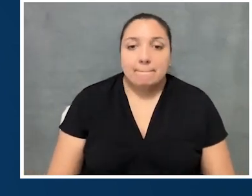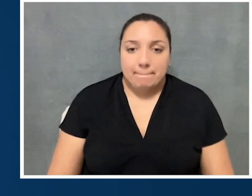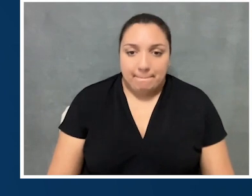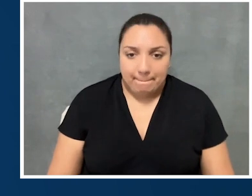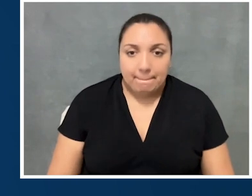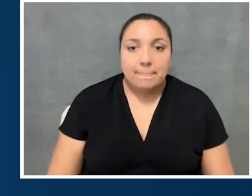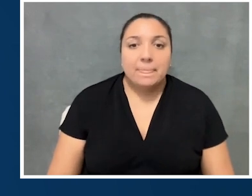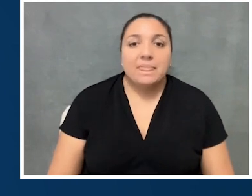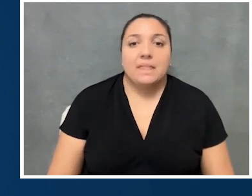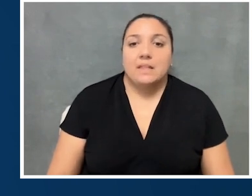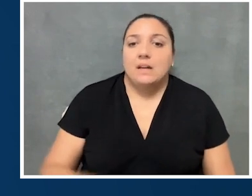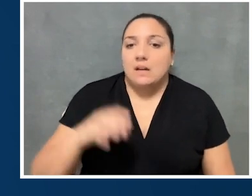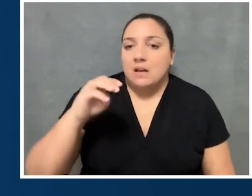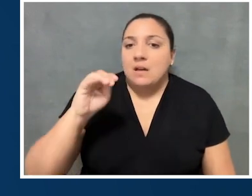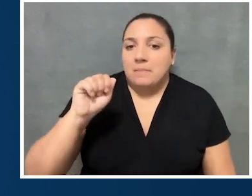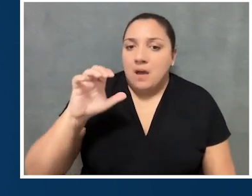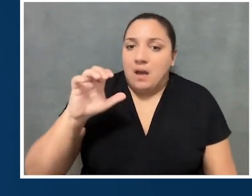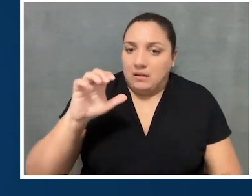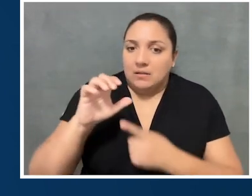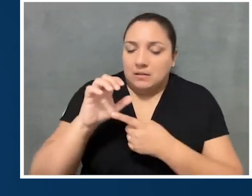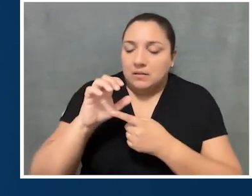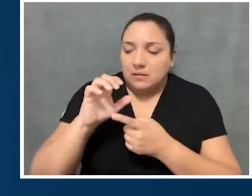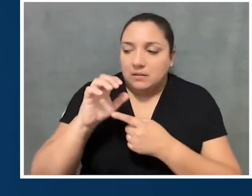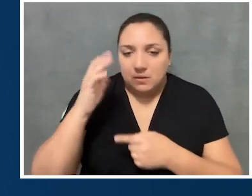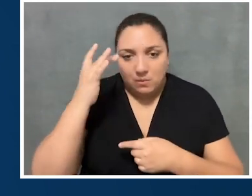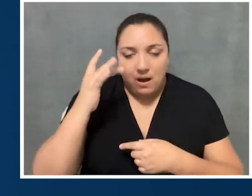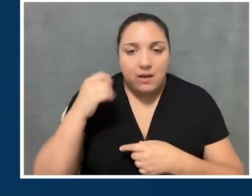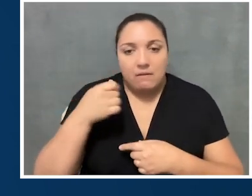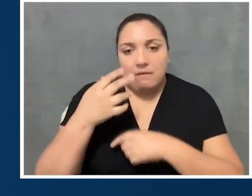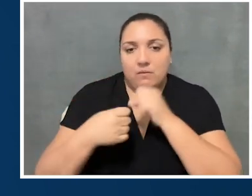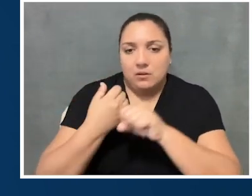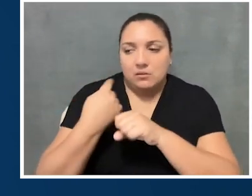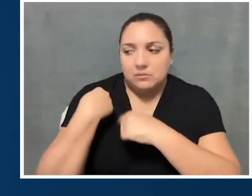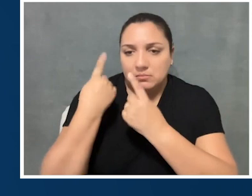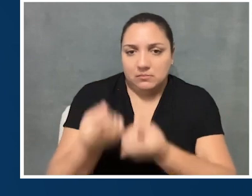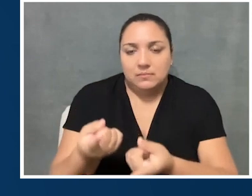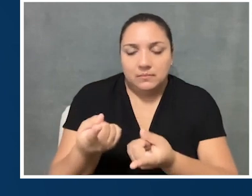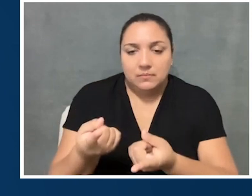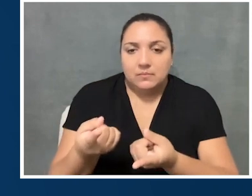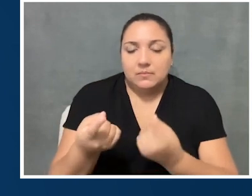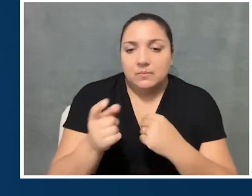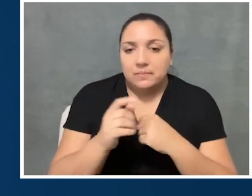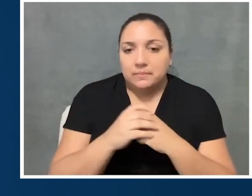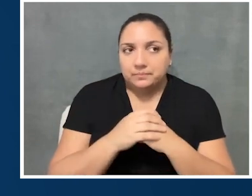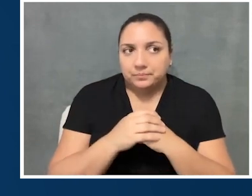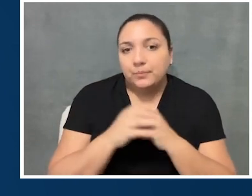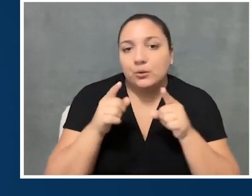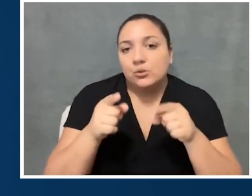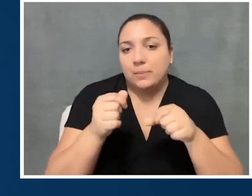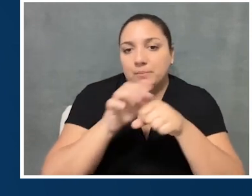Absolutely. Yeah, I'll start with MAC, actually, because we just spent the past couple of years sort of throughout